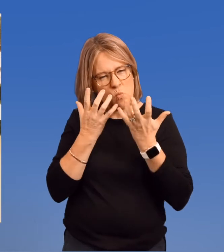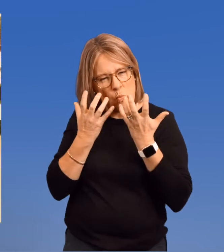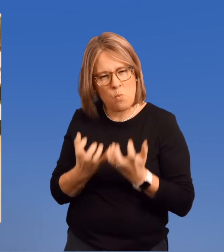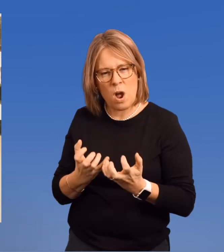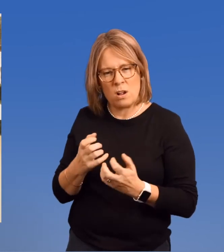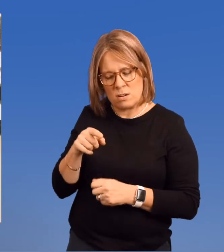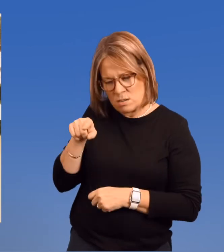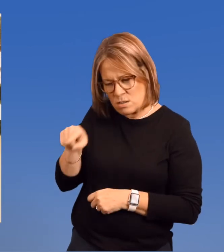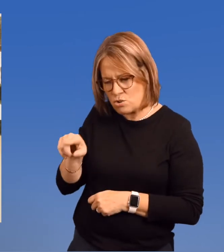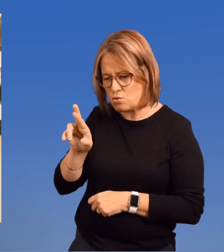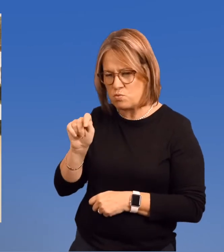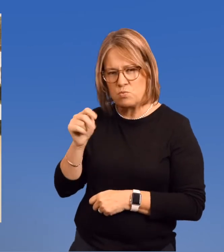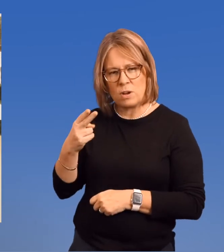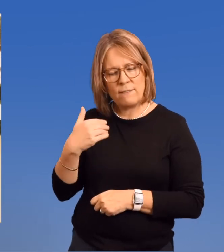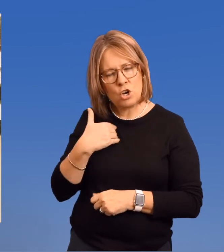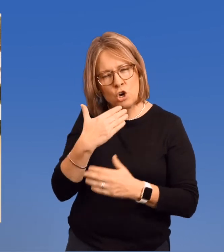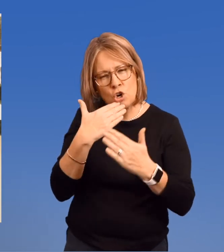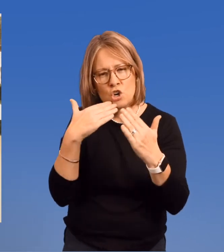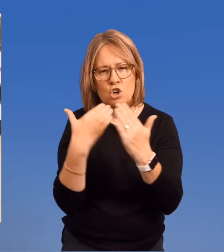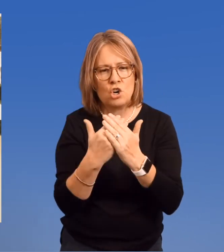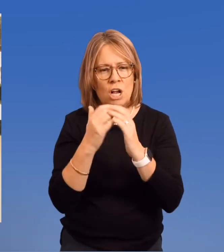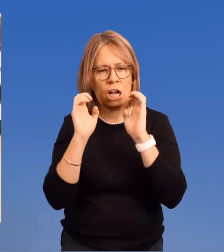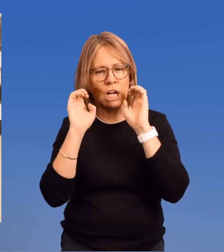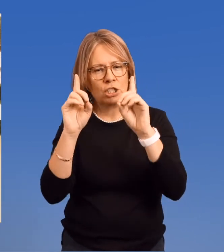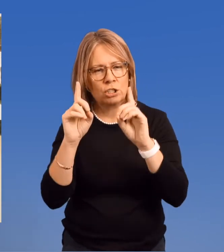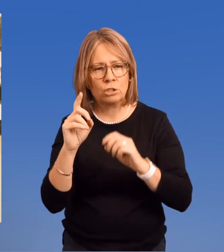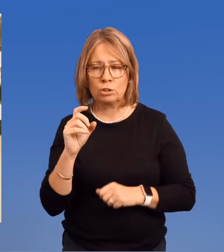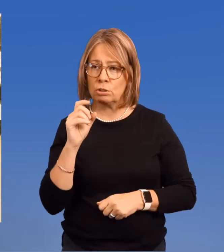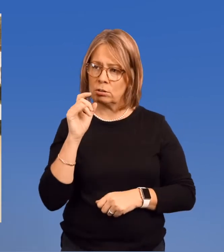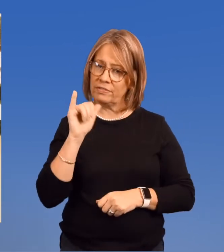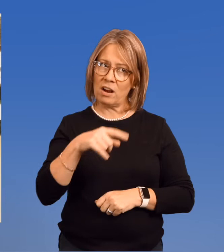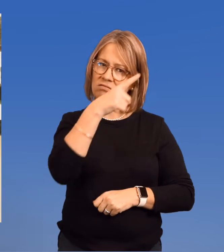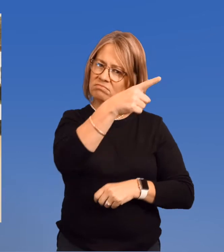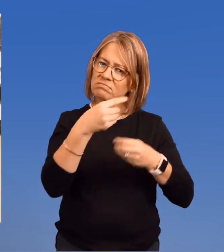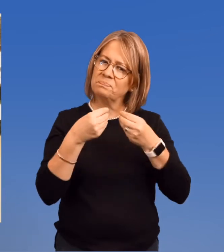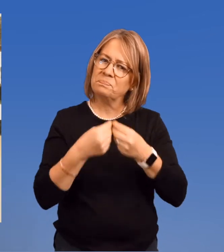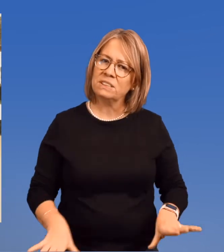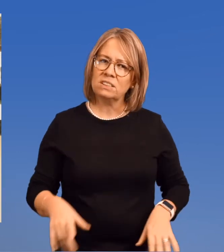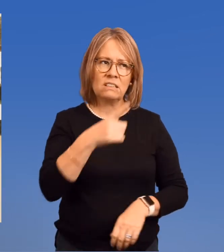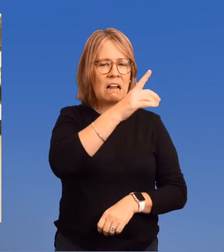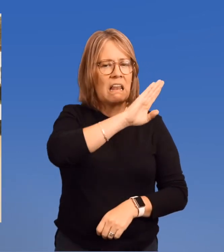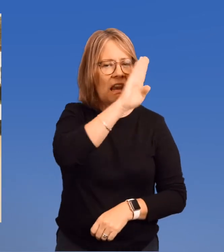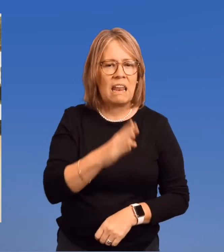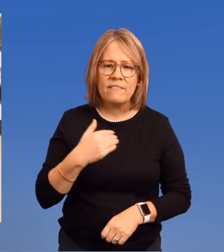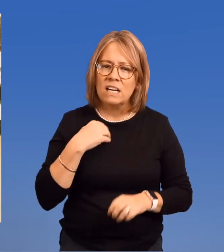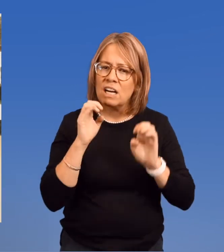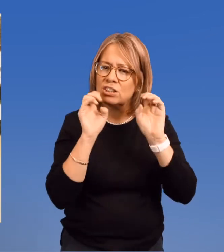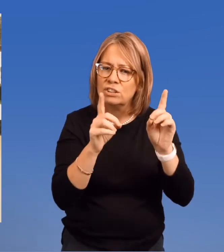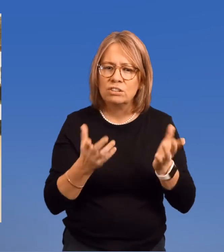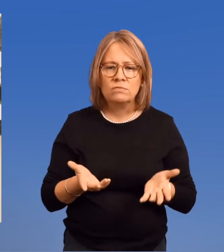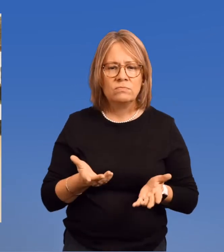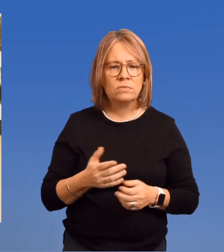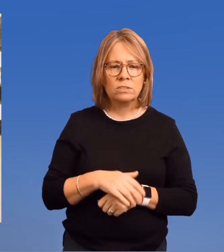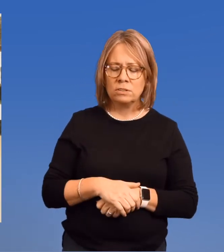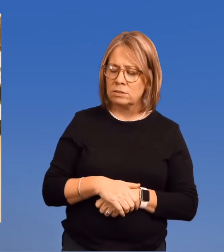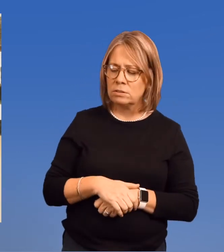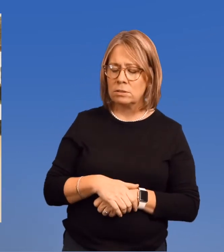who wanted her daughter to have the good education that she herself had been denied.